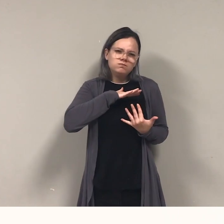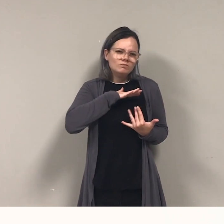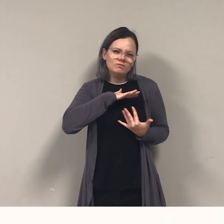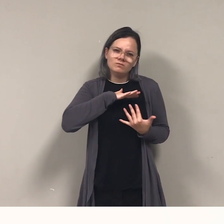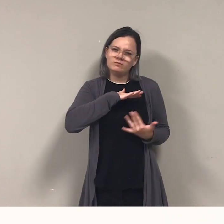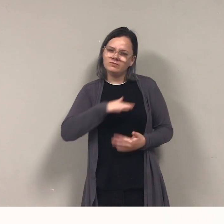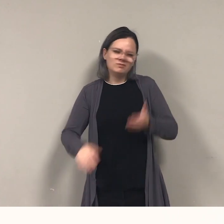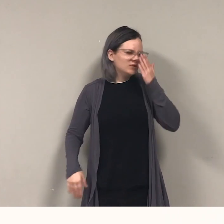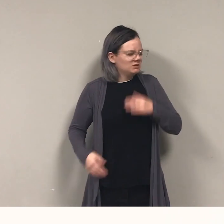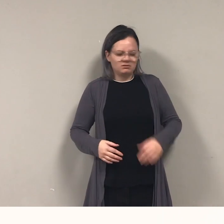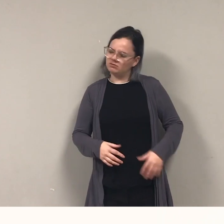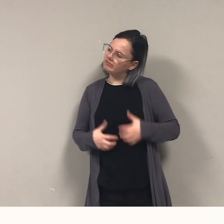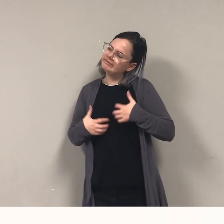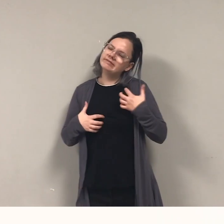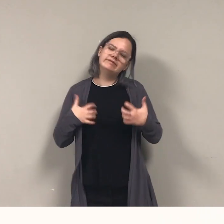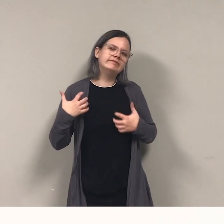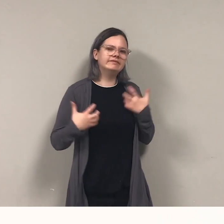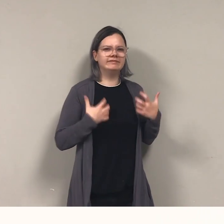So Pirate hides from winter's wail.